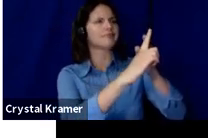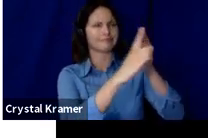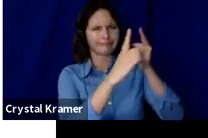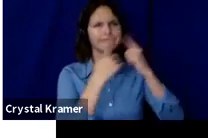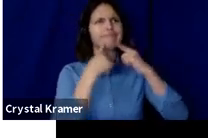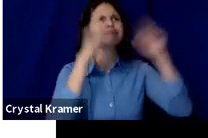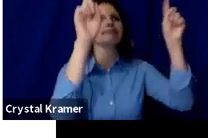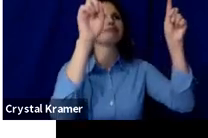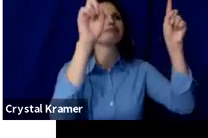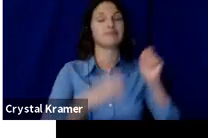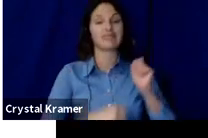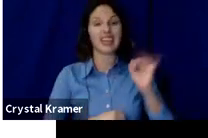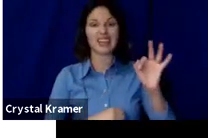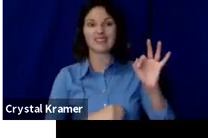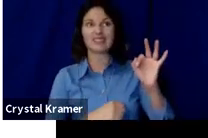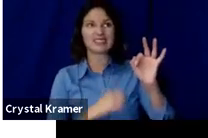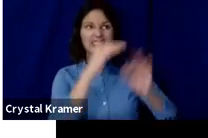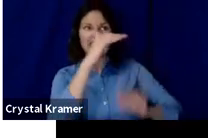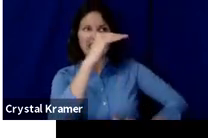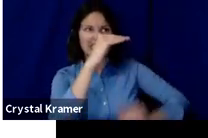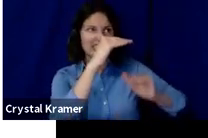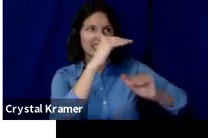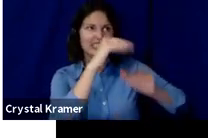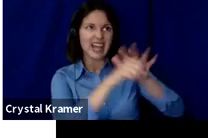the money, so it's either all or nothing.